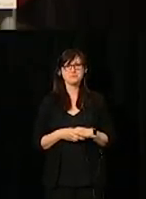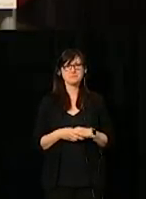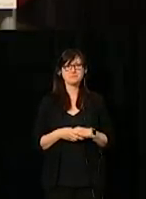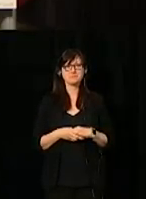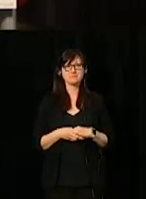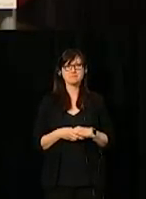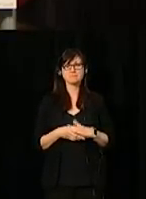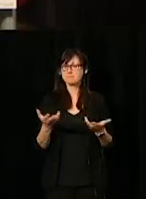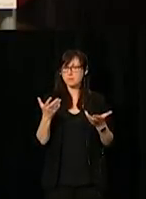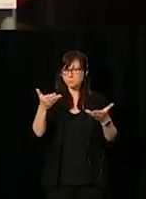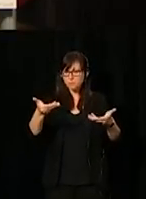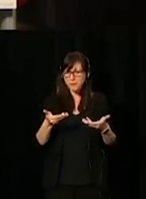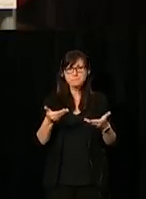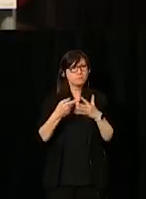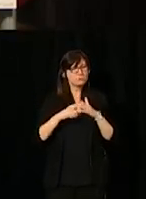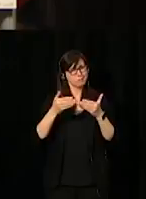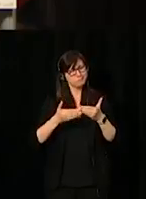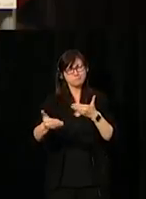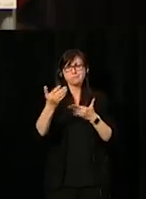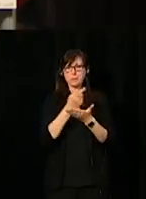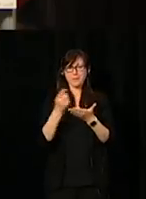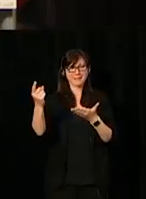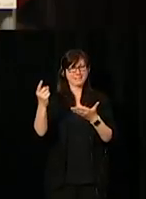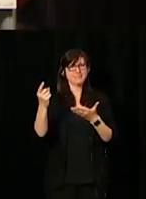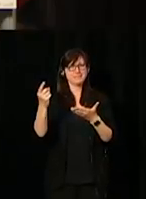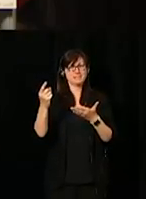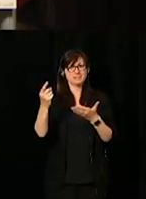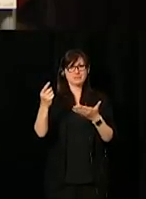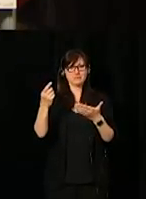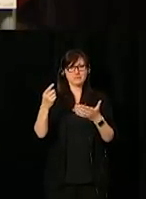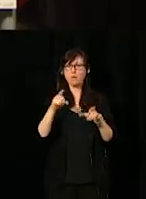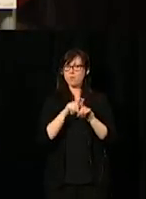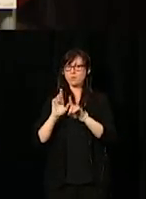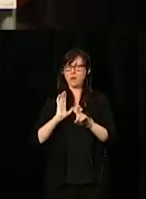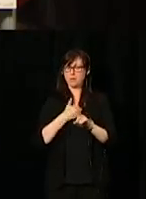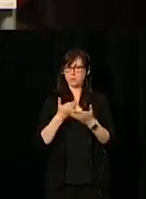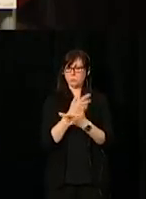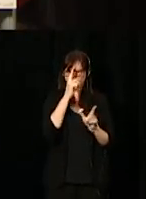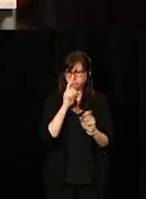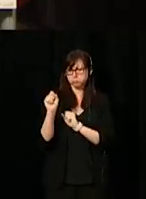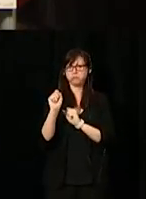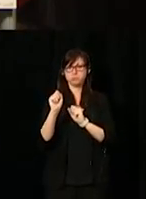...Welcome you and kick off the week, and kick off this strategy launch. So -